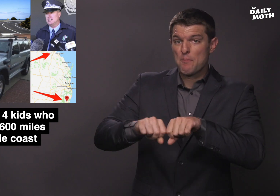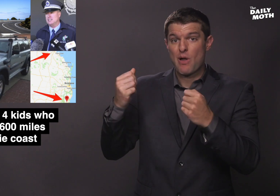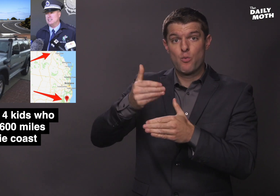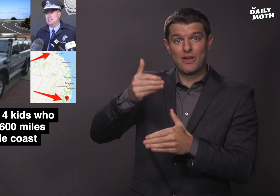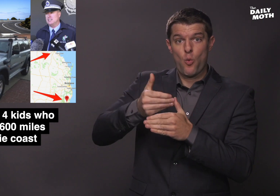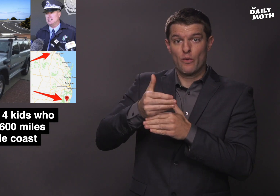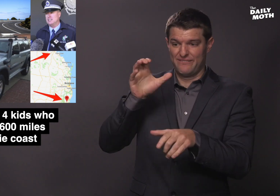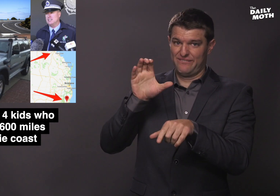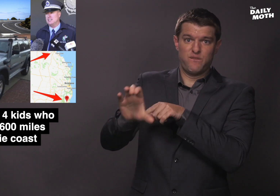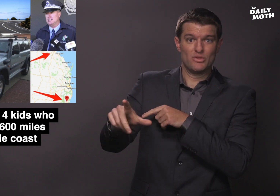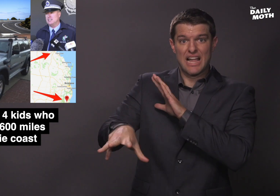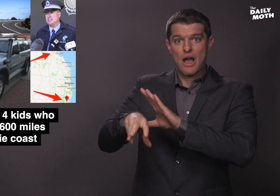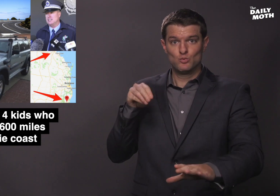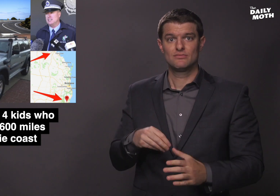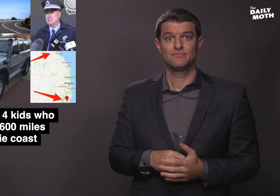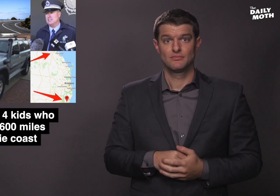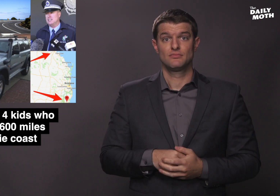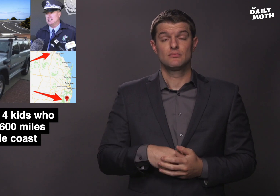a window using a baton.